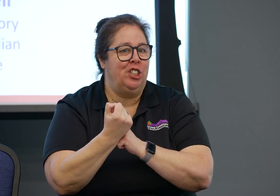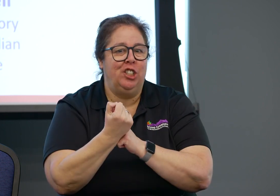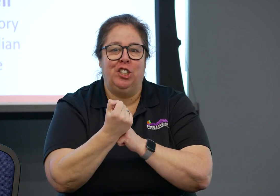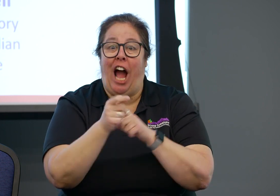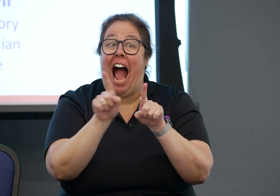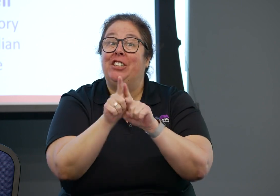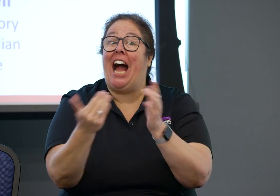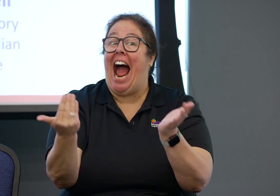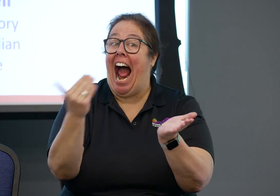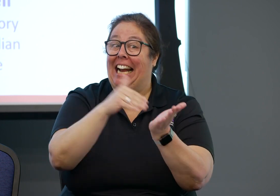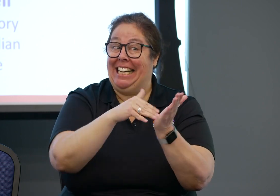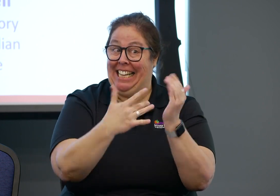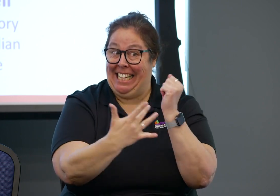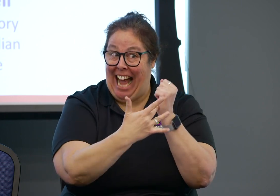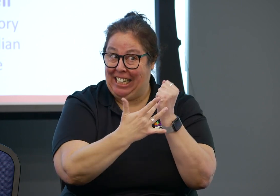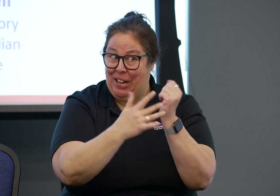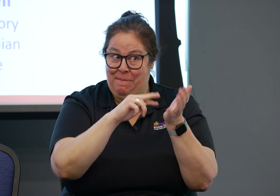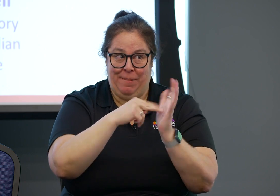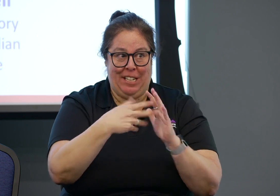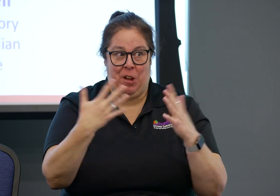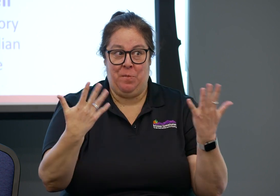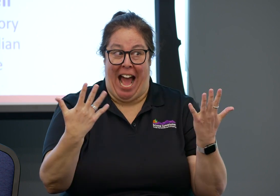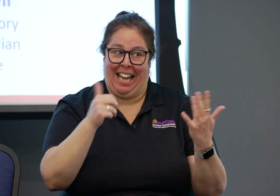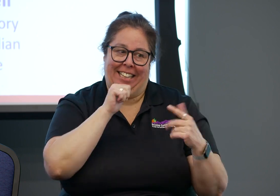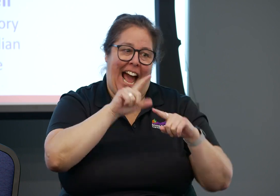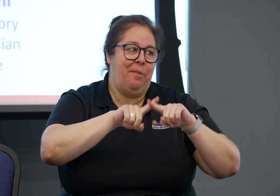It is a great technology, but unfortunately